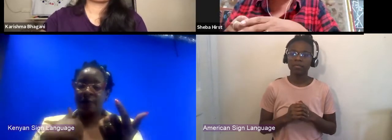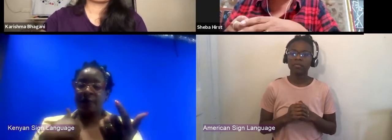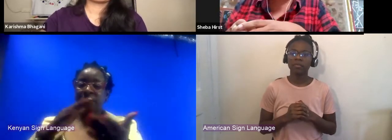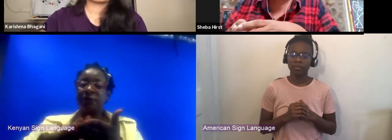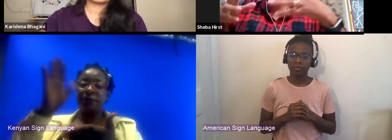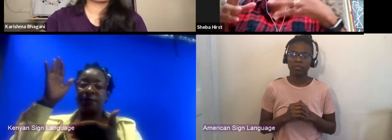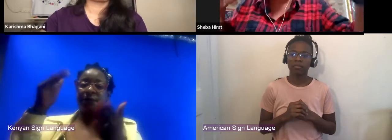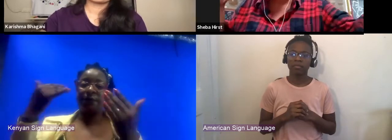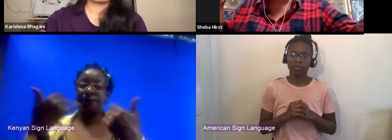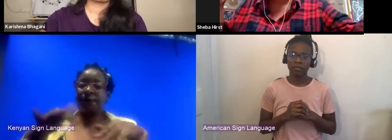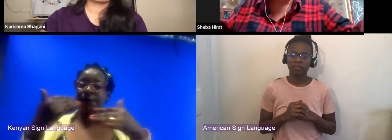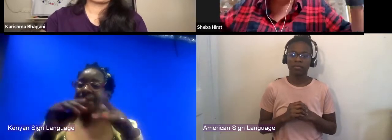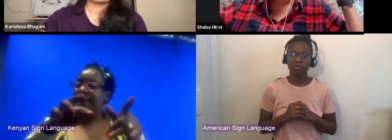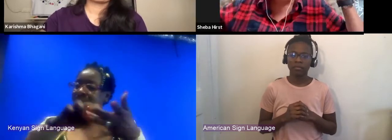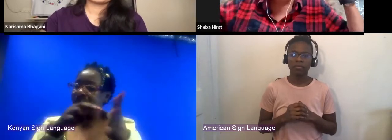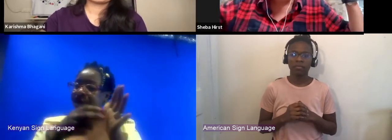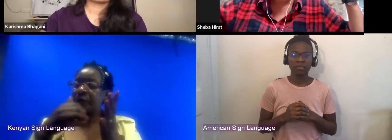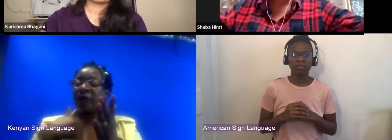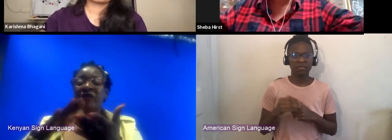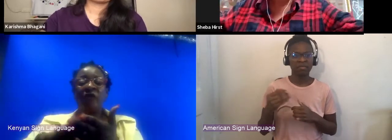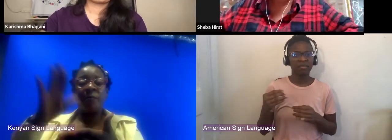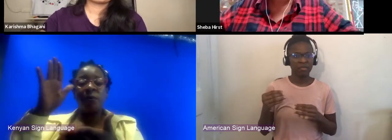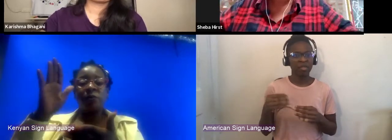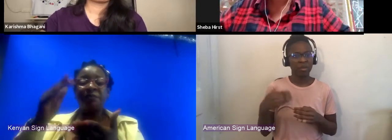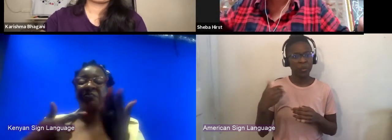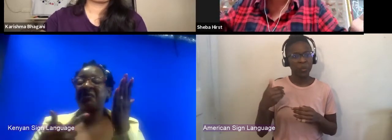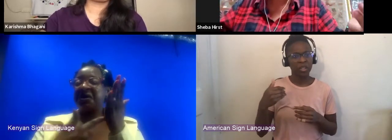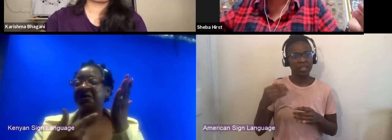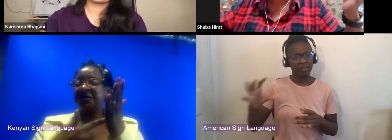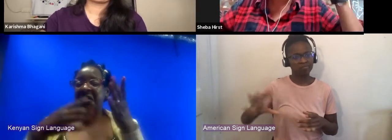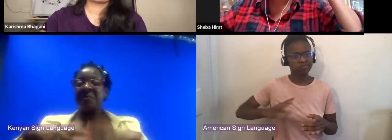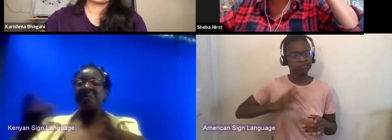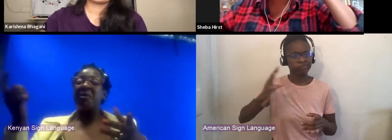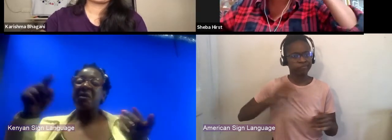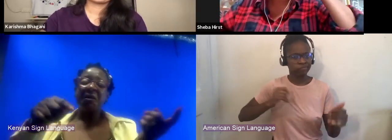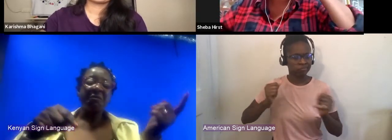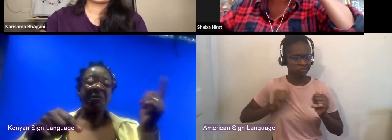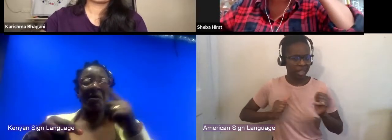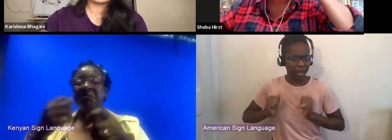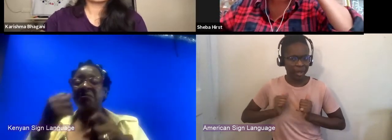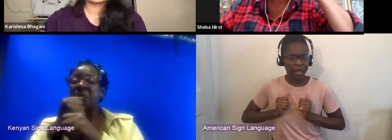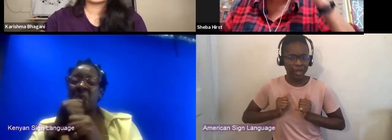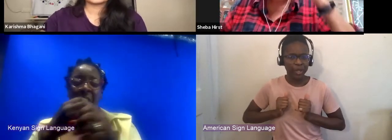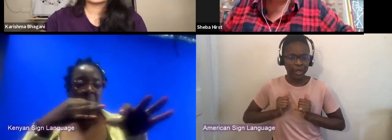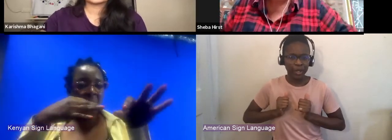to have the most high-tech people come in and do these movies watch some of those beautiful productions.